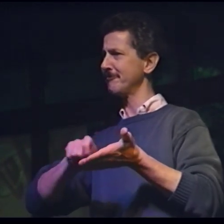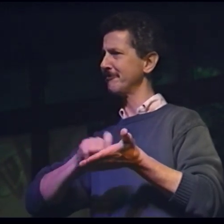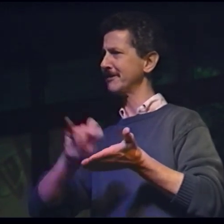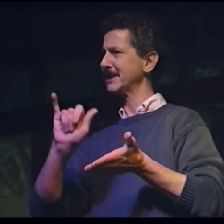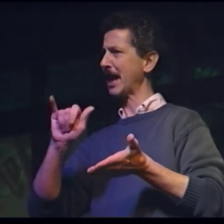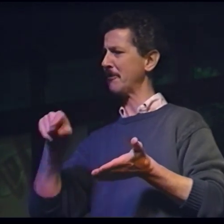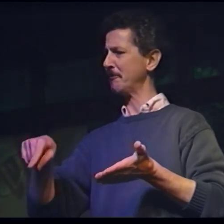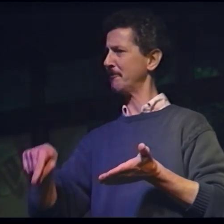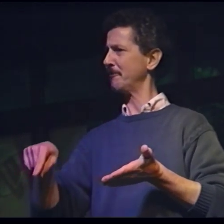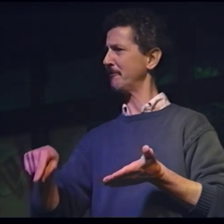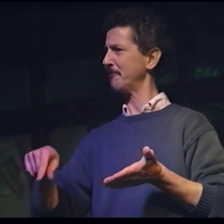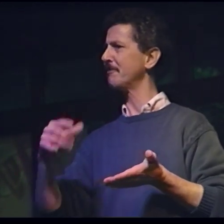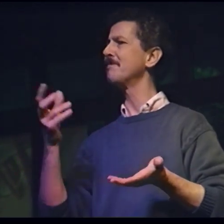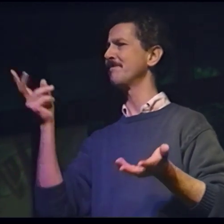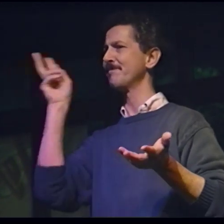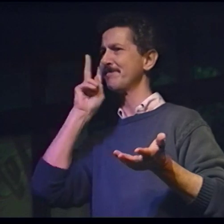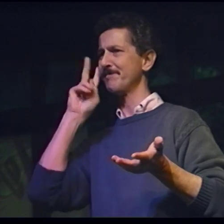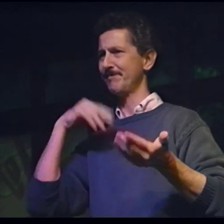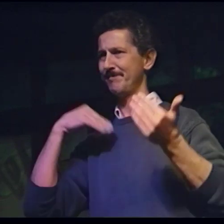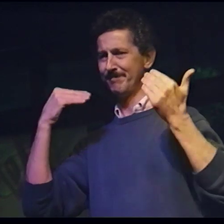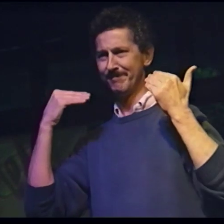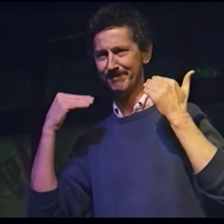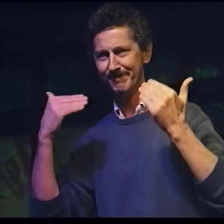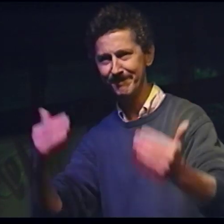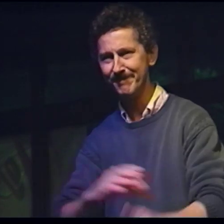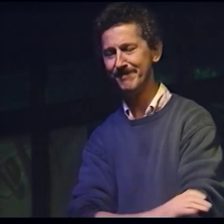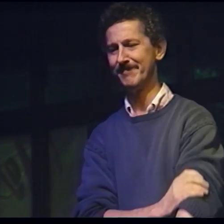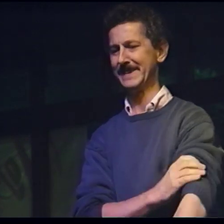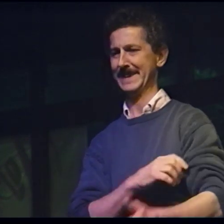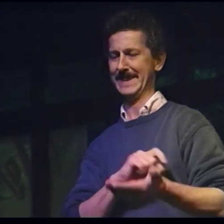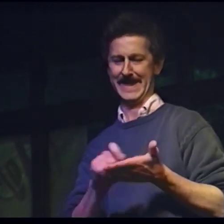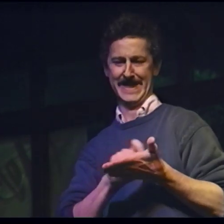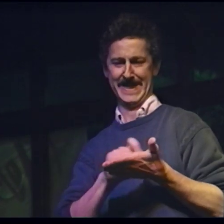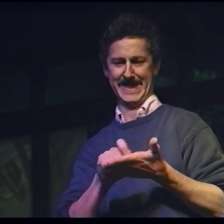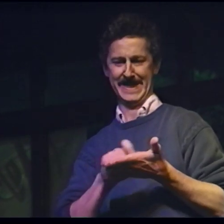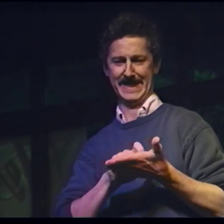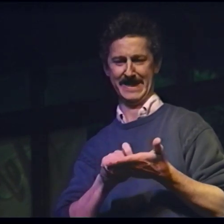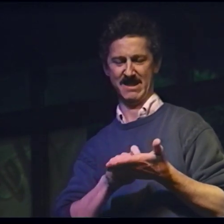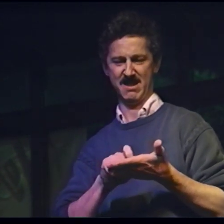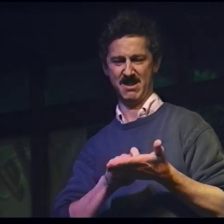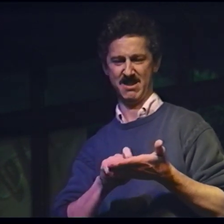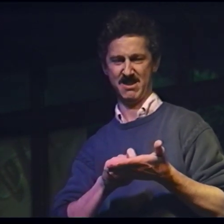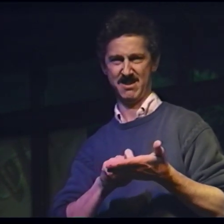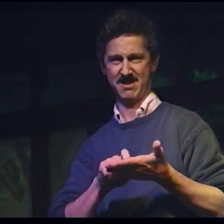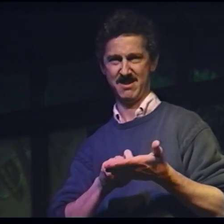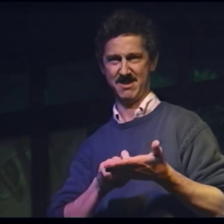Later, I said to myself, let's give this poetry writing thing another try and see how it goes.